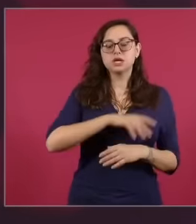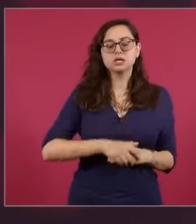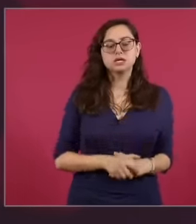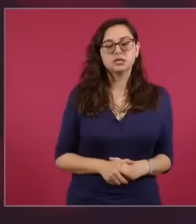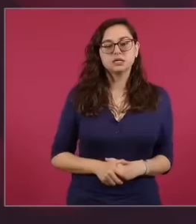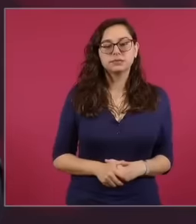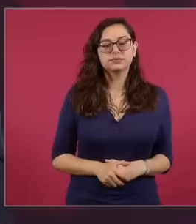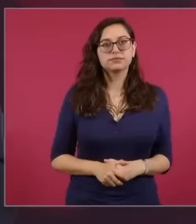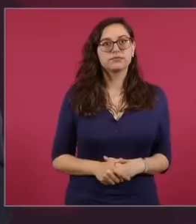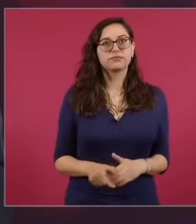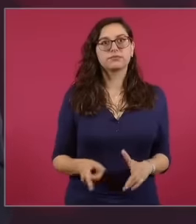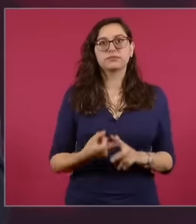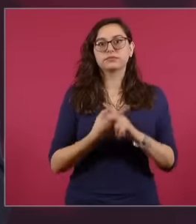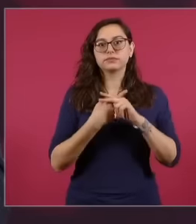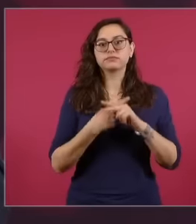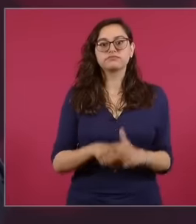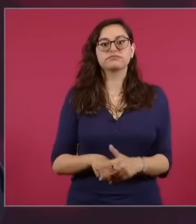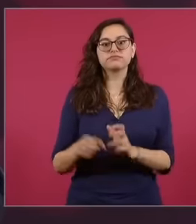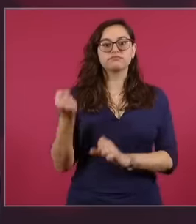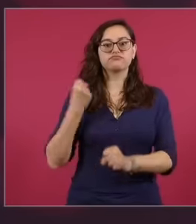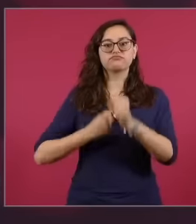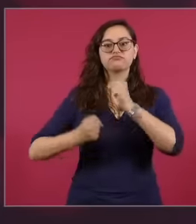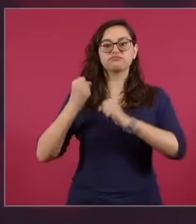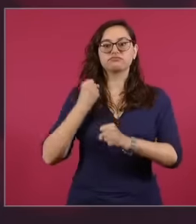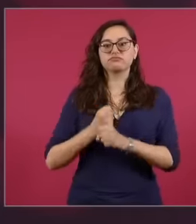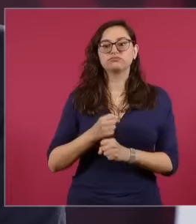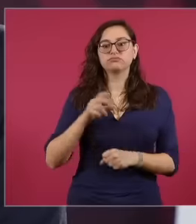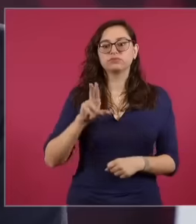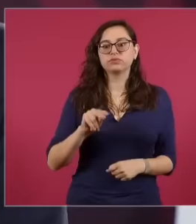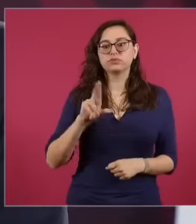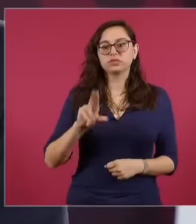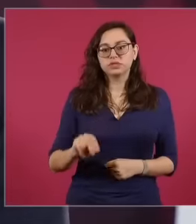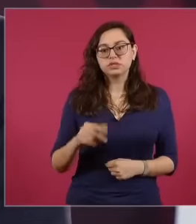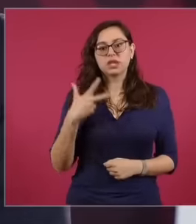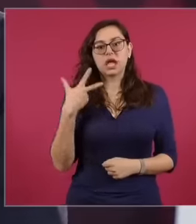since 88. How many years